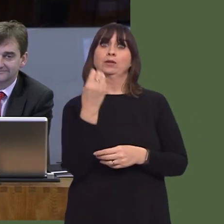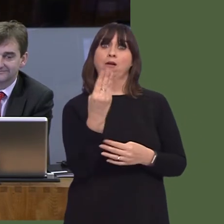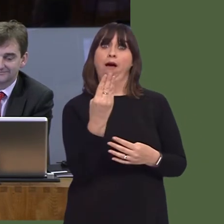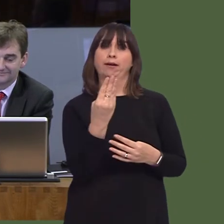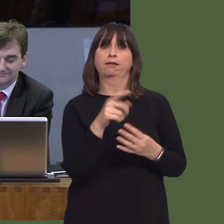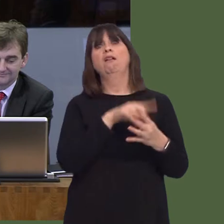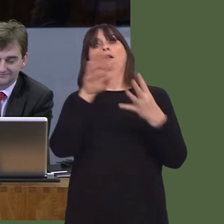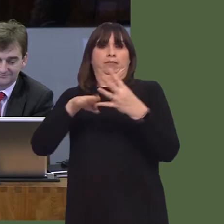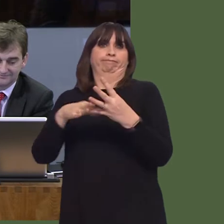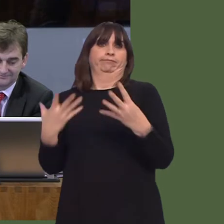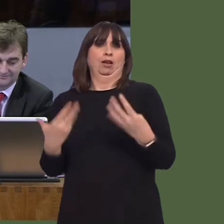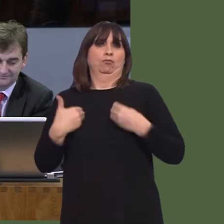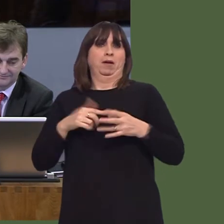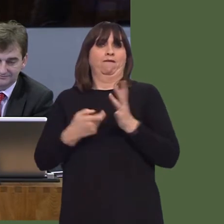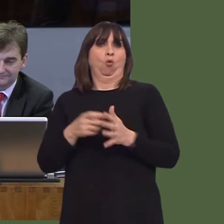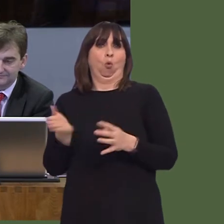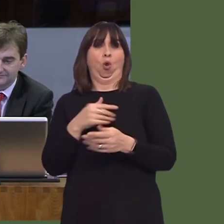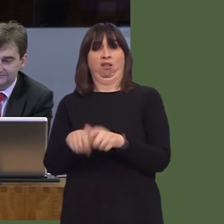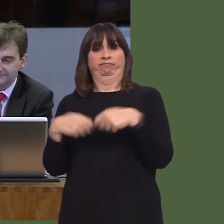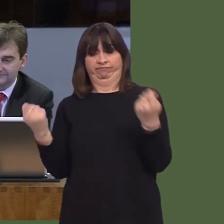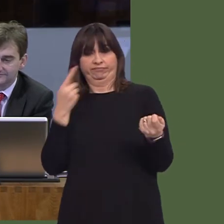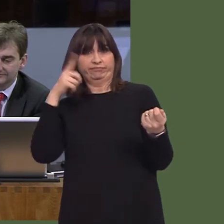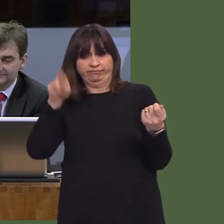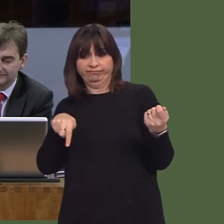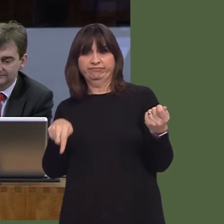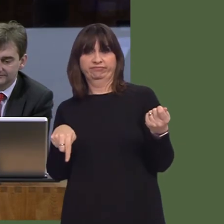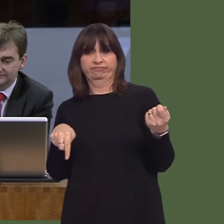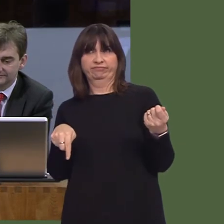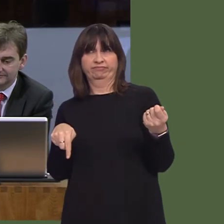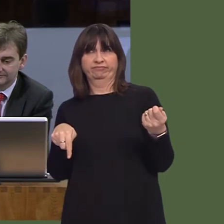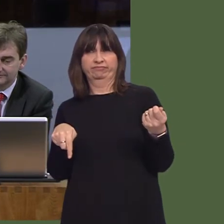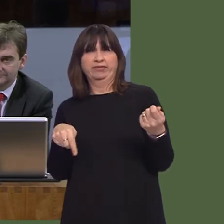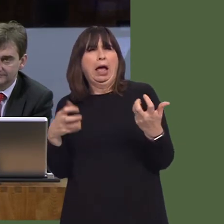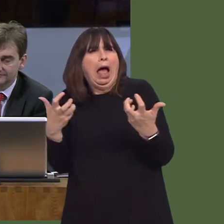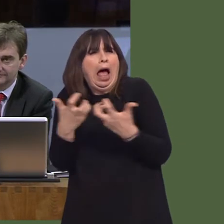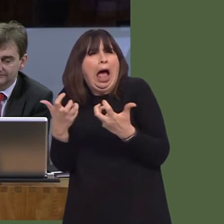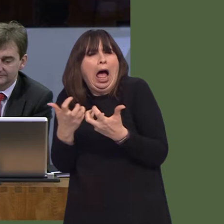So, this is something that has been said to us too, and we want to consider the way in